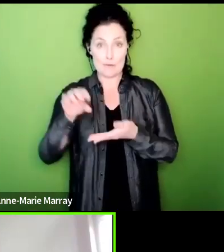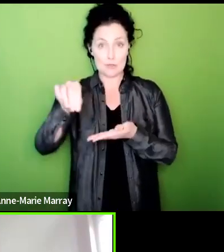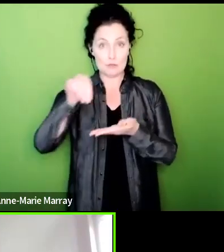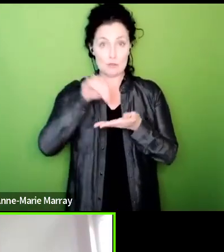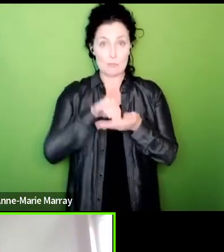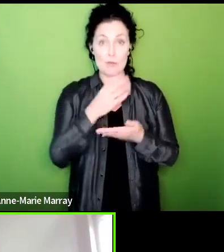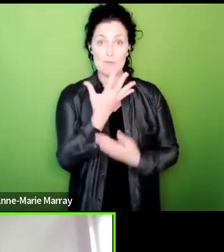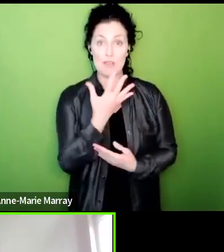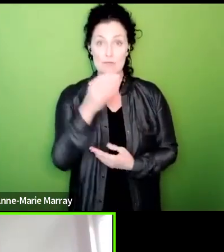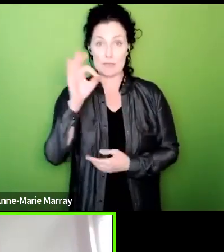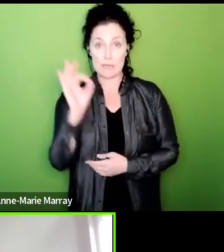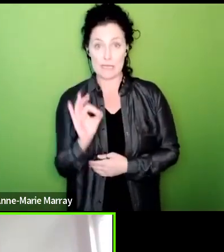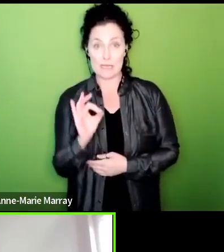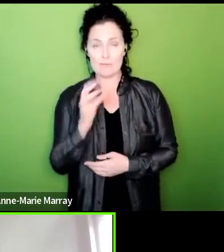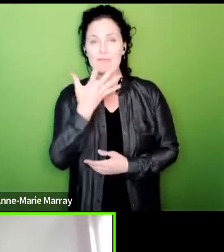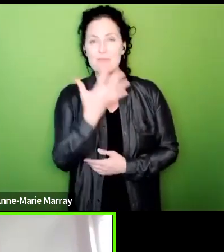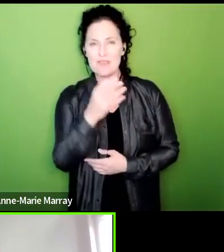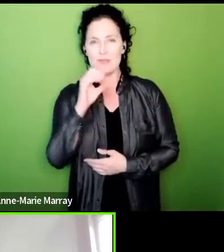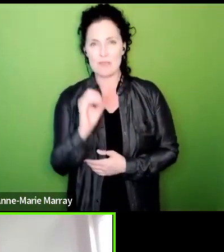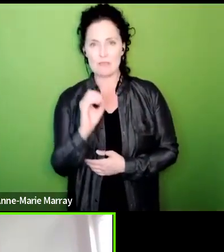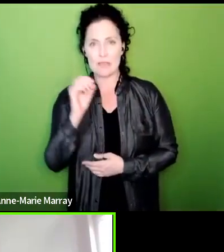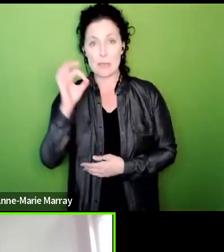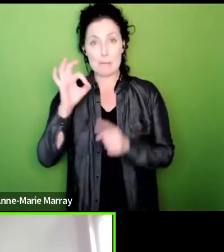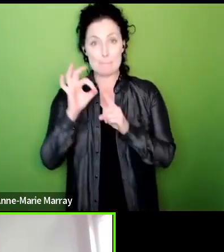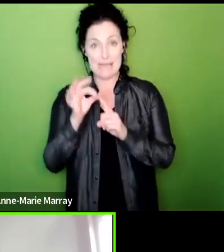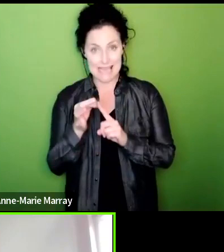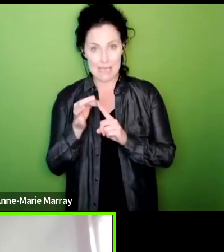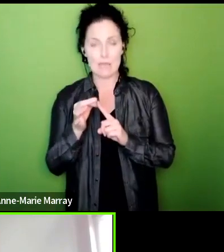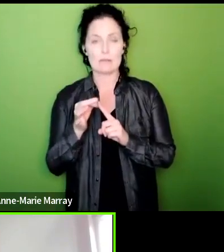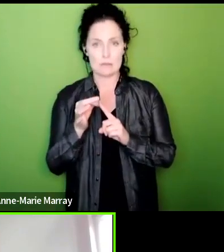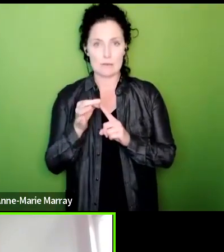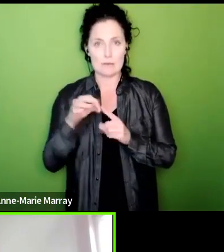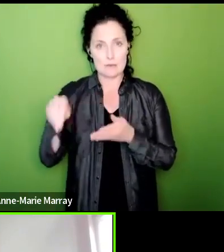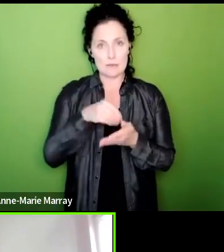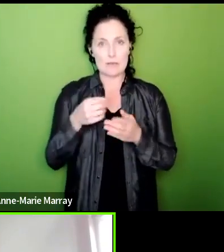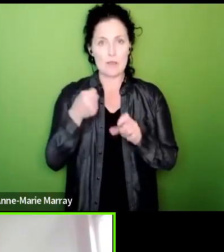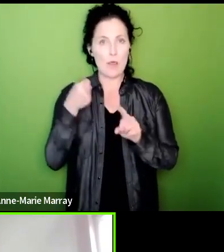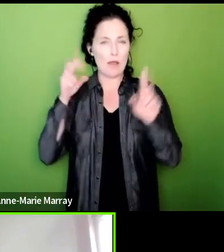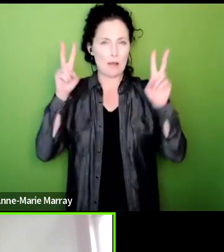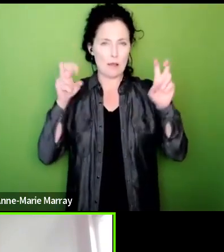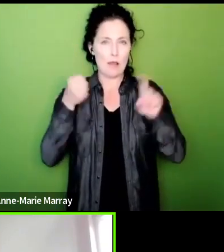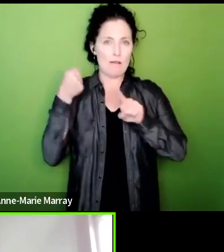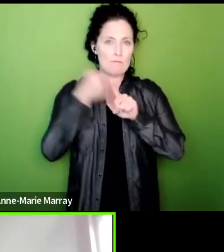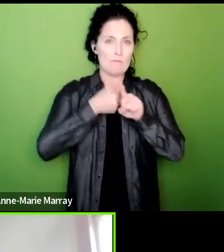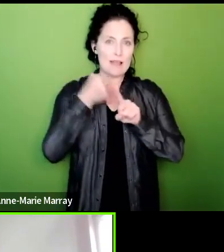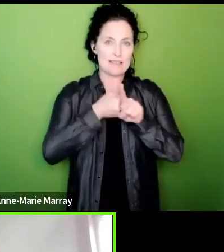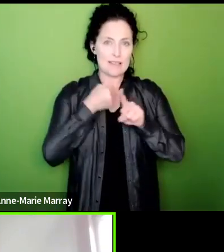allow us to show the employers that we can carry on carry on this action indefinitely what I just